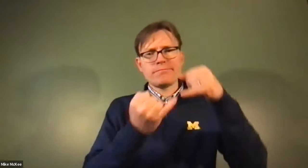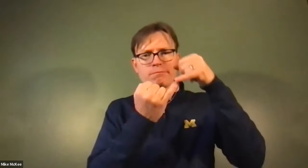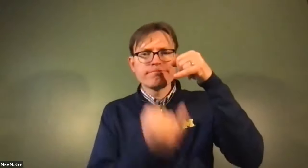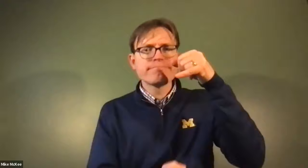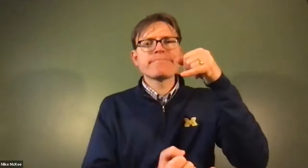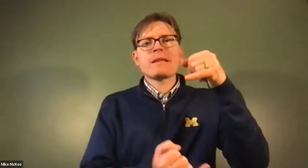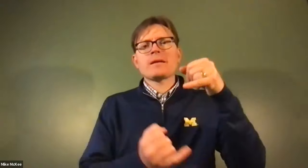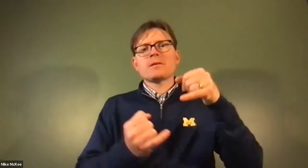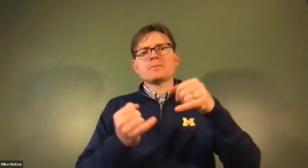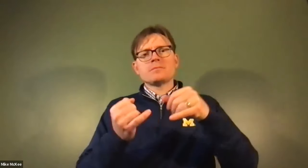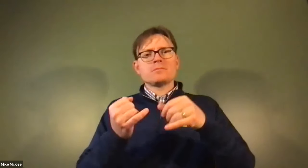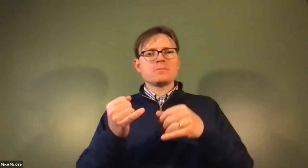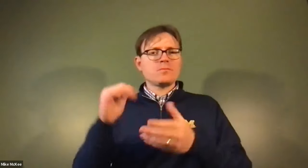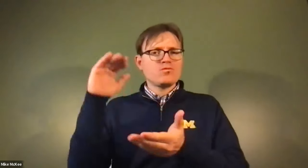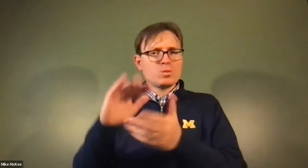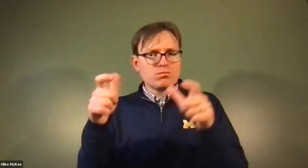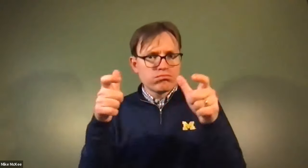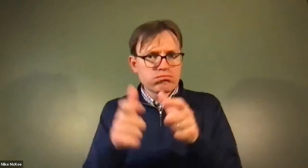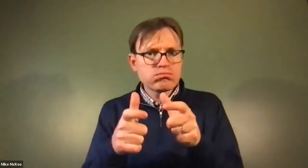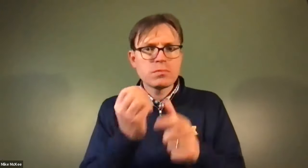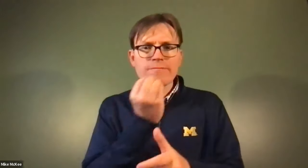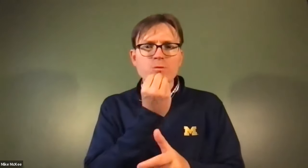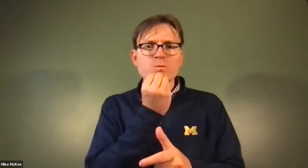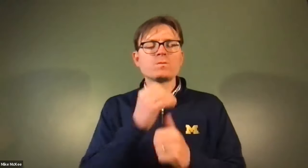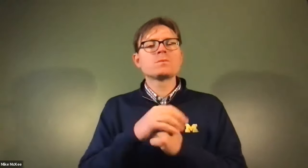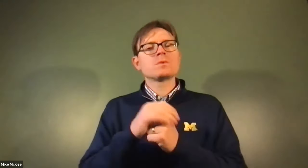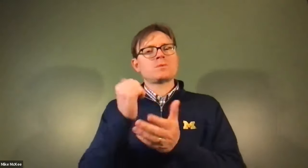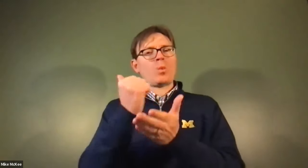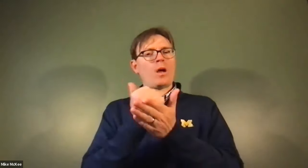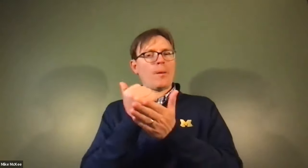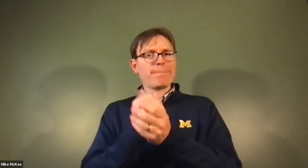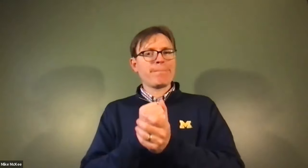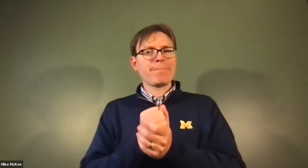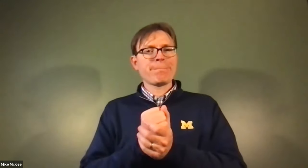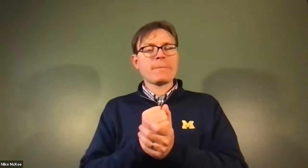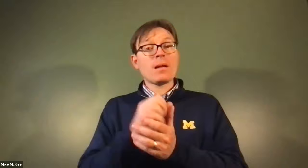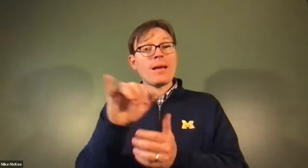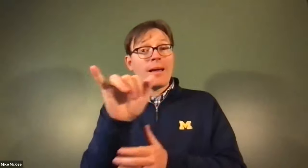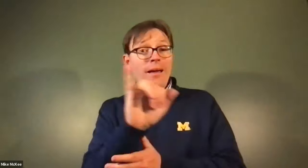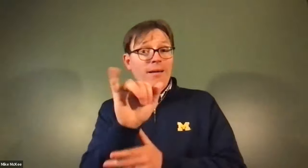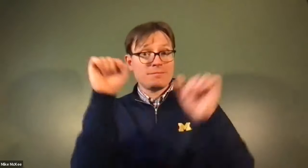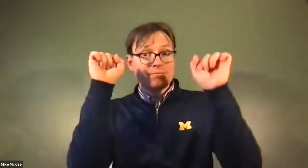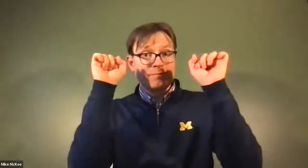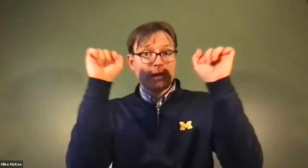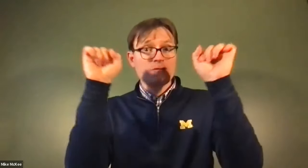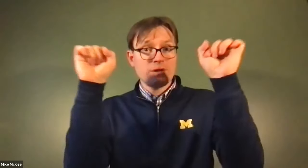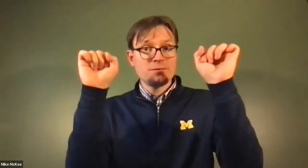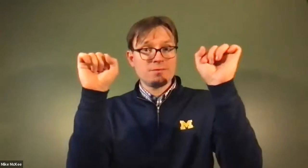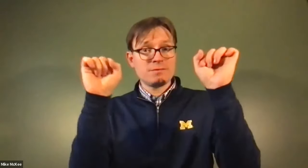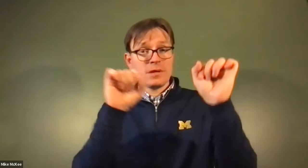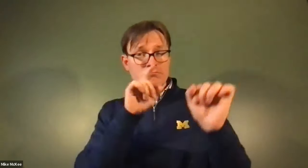James Cech: So it's important to try to get back to a thinner body shape and eating healthier foods will help you get you there.